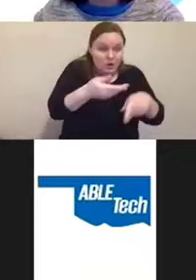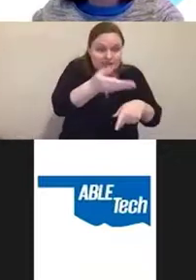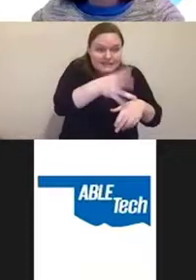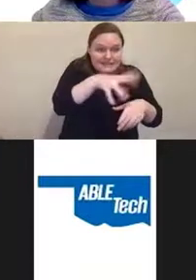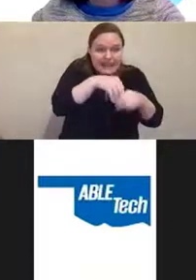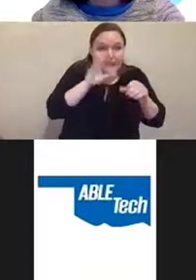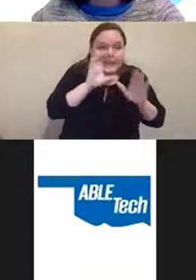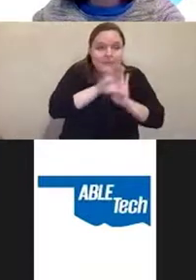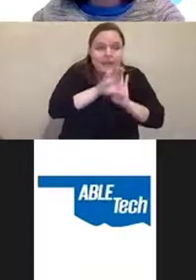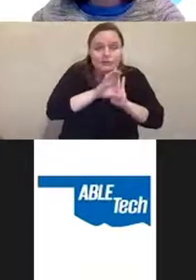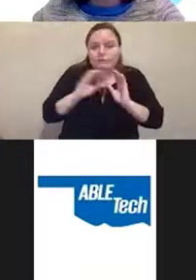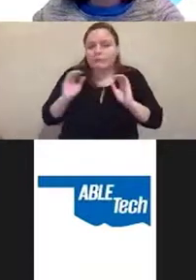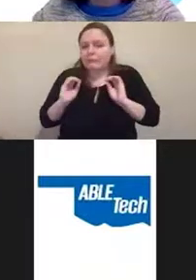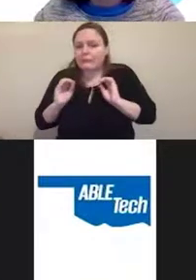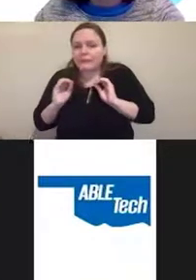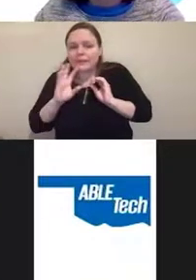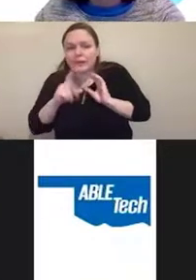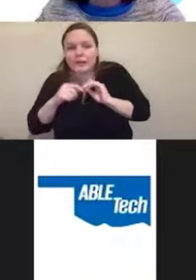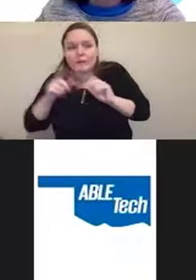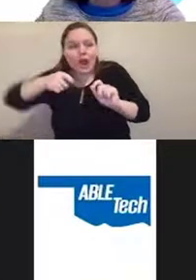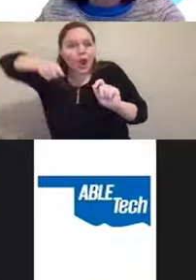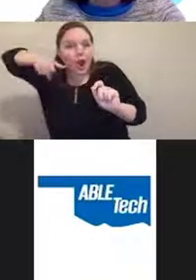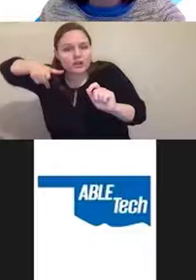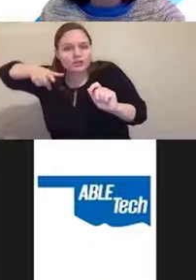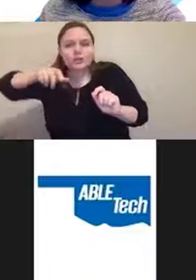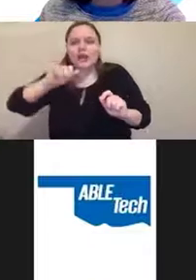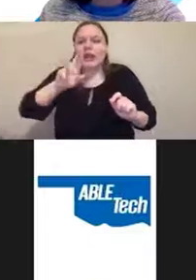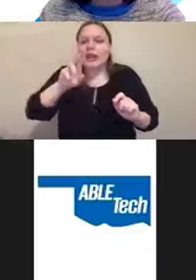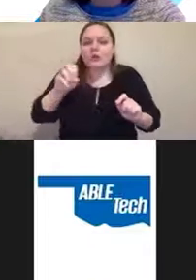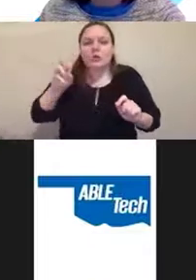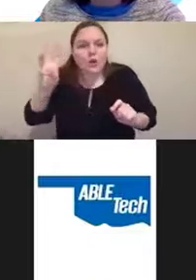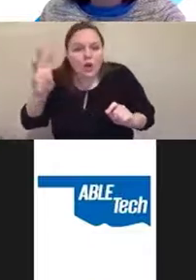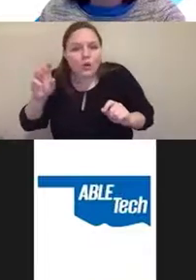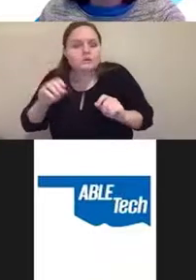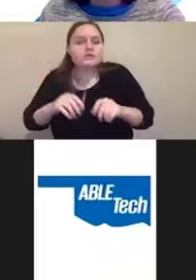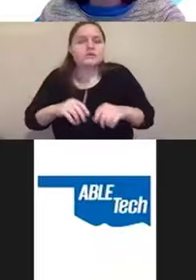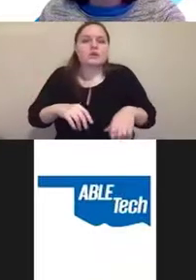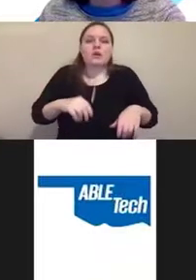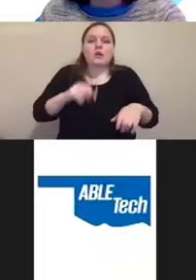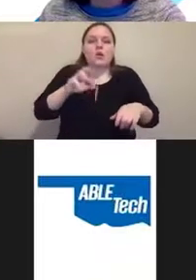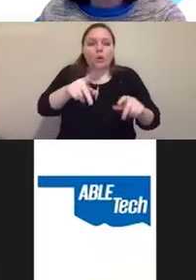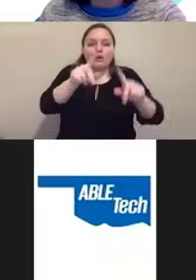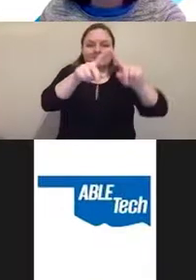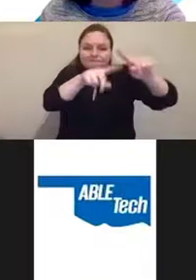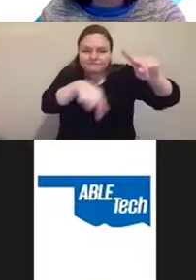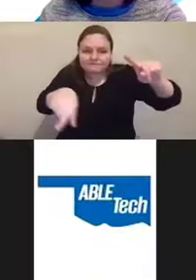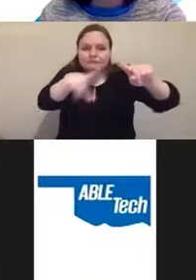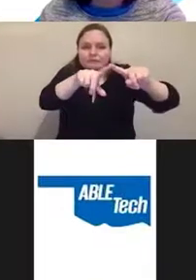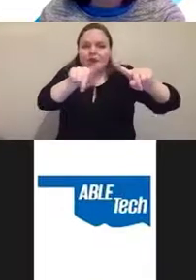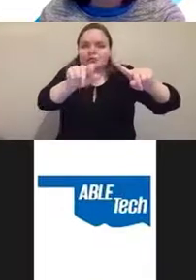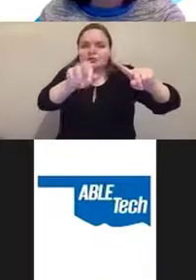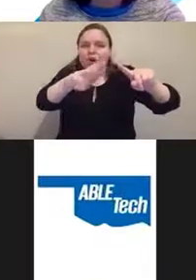There's nothing about archery or arrows in the picture or the archery target or the hay bales or the wheelchair.